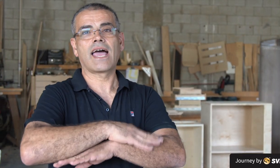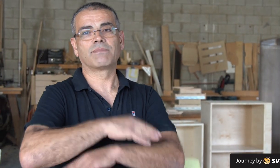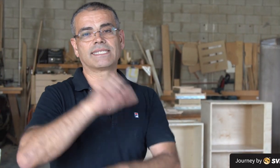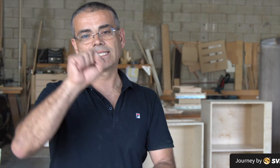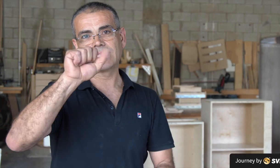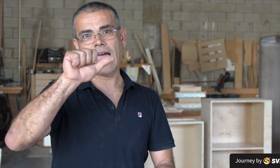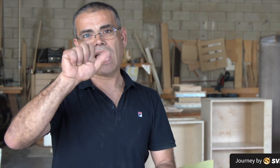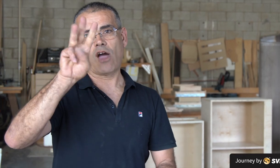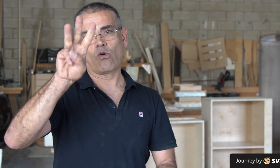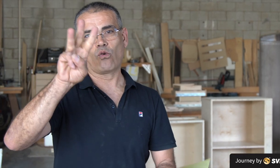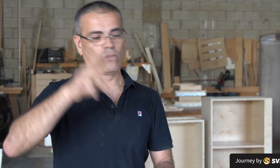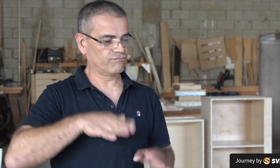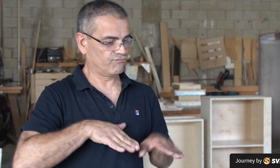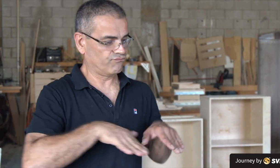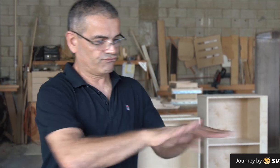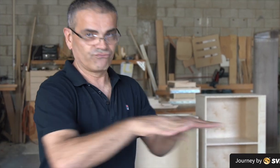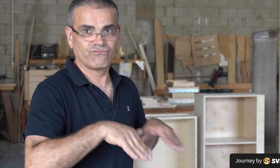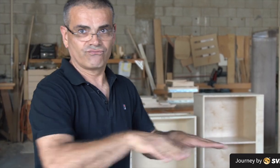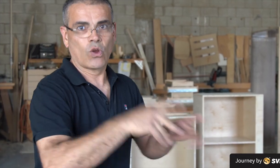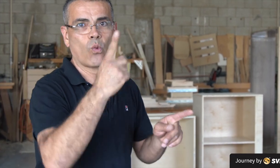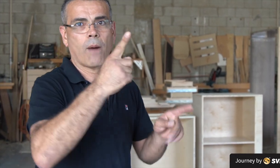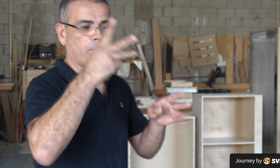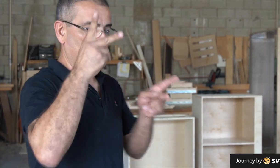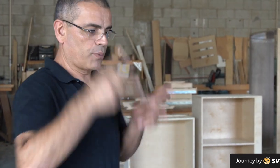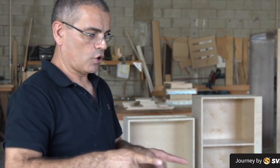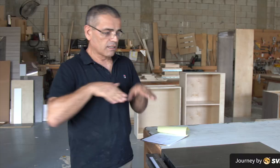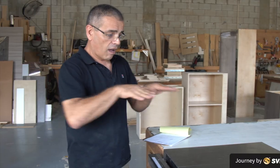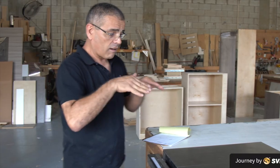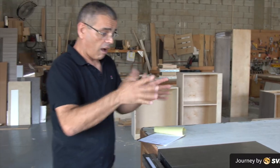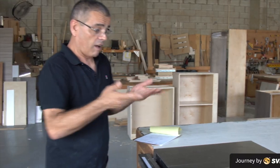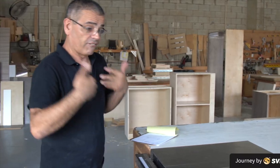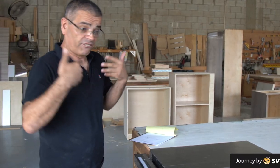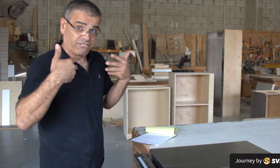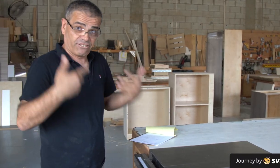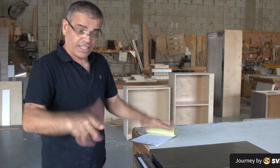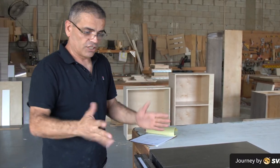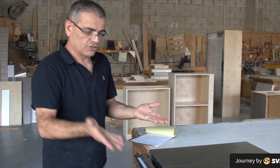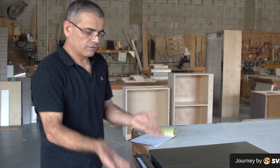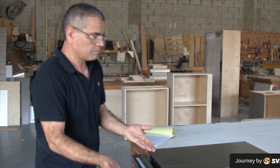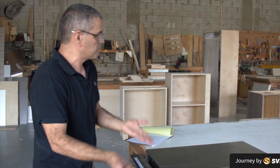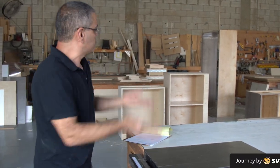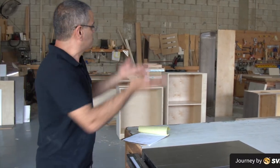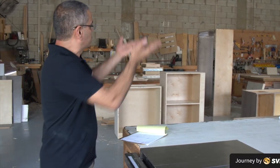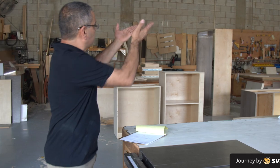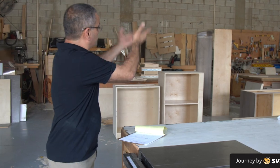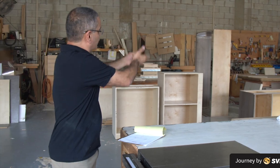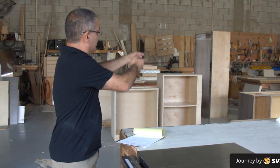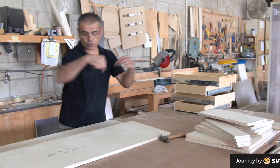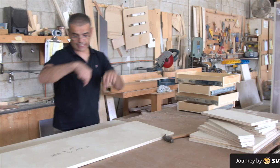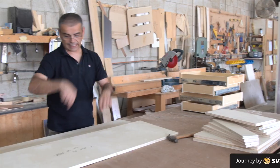This is a table saw where a person can push wood into a